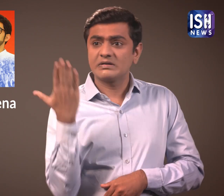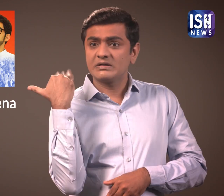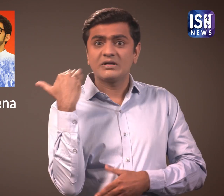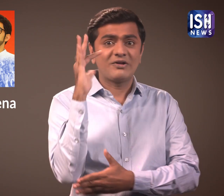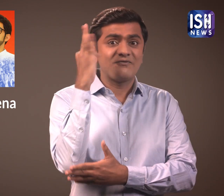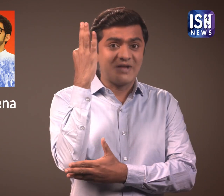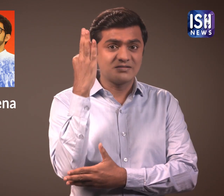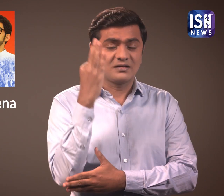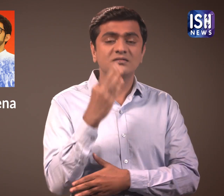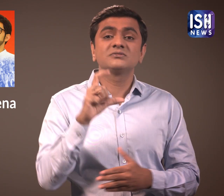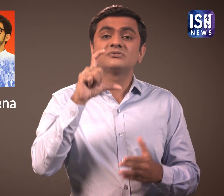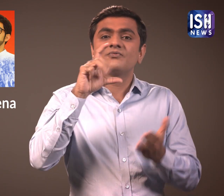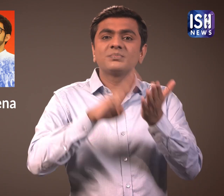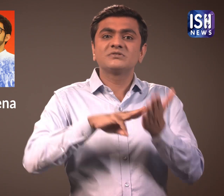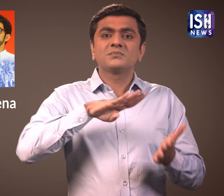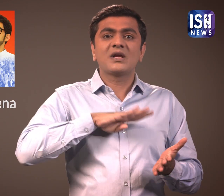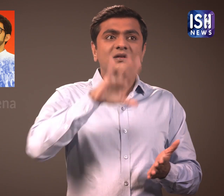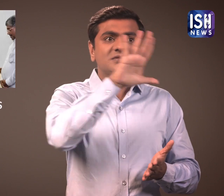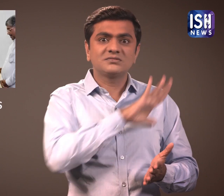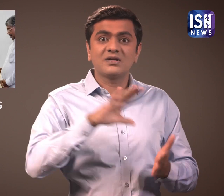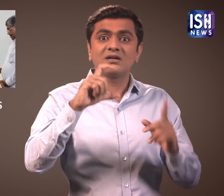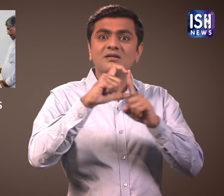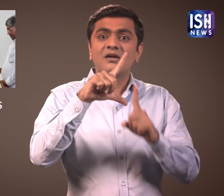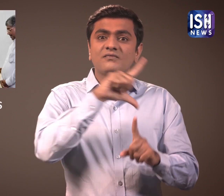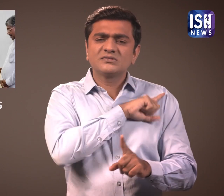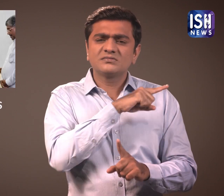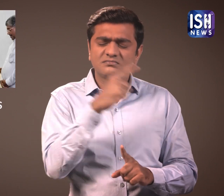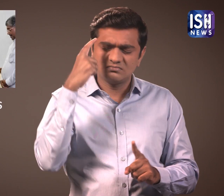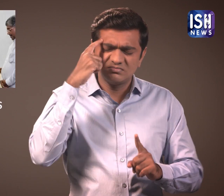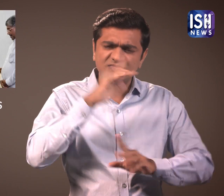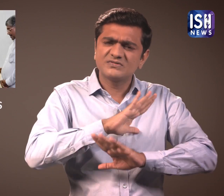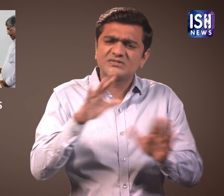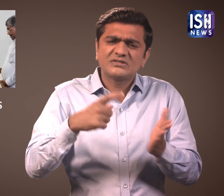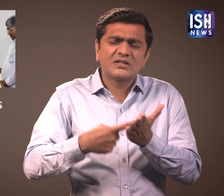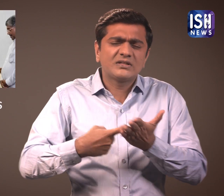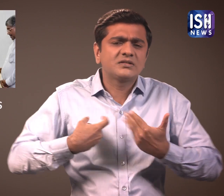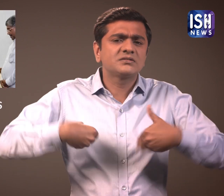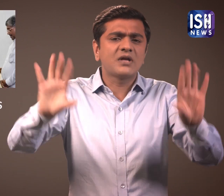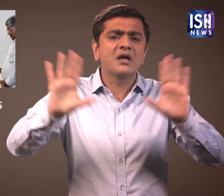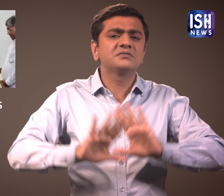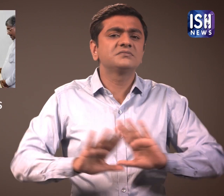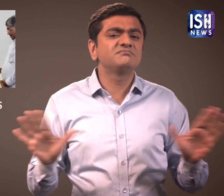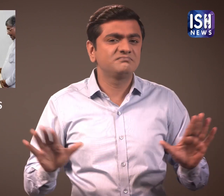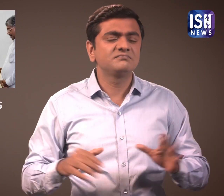of Friday Maharashtra CM Devendra Fadnavis gave his resignation.